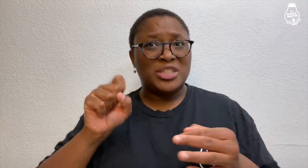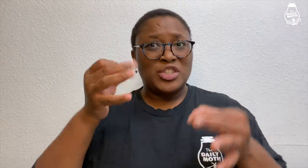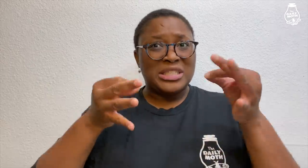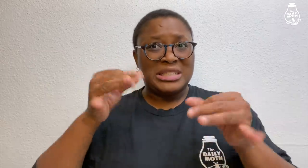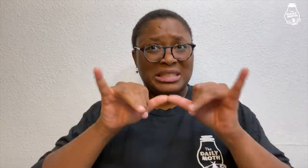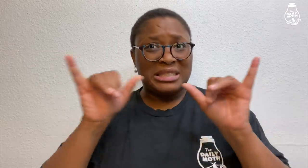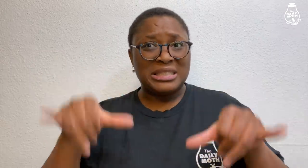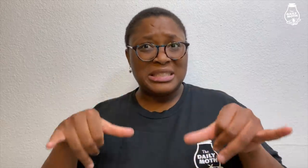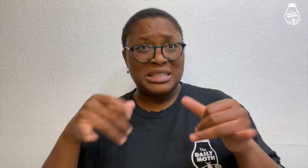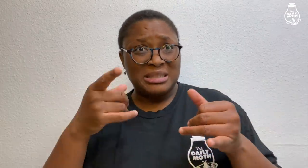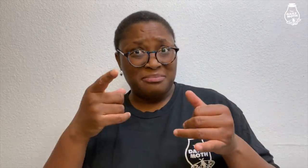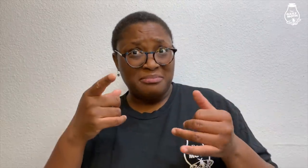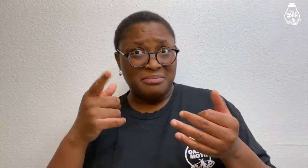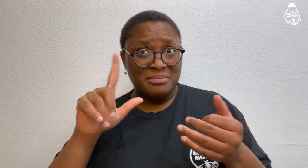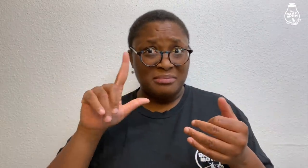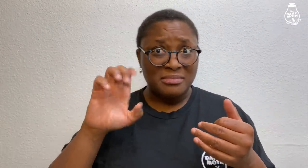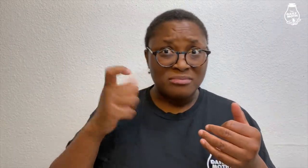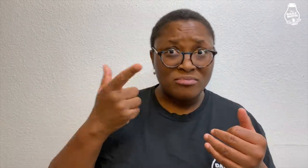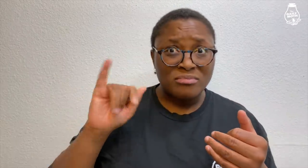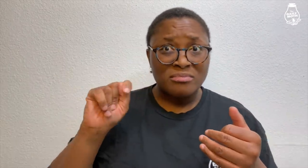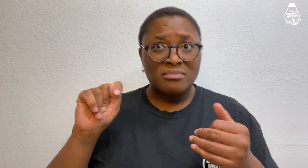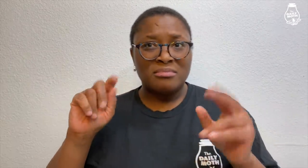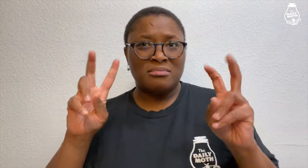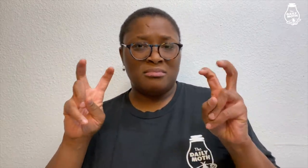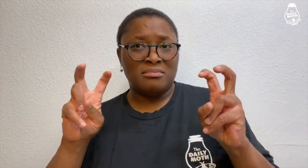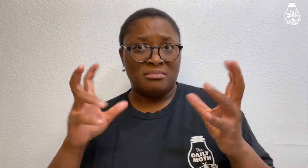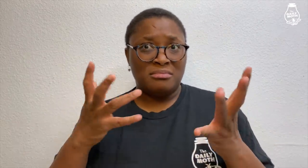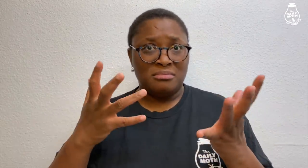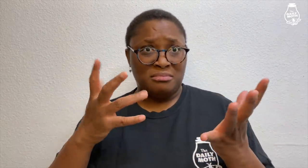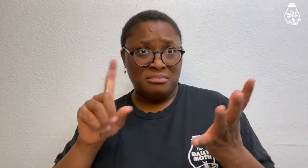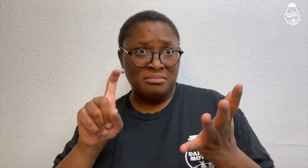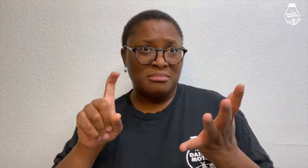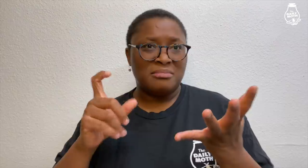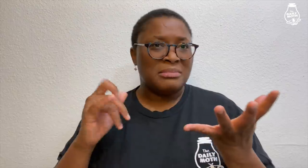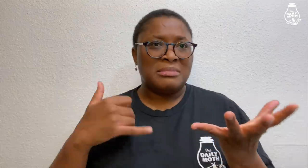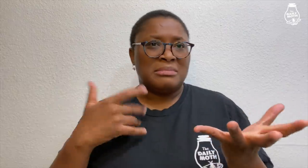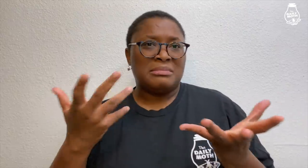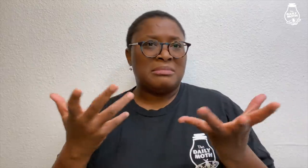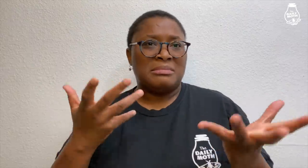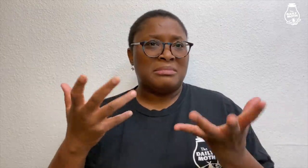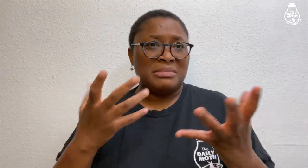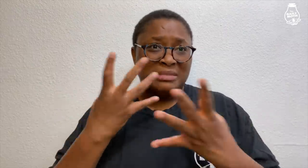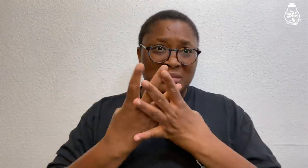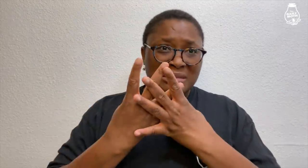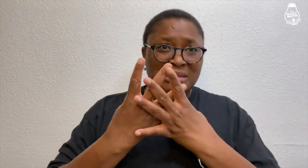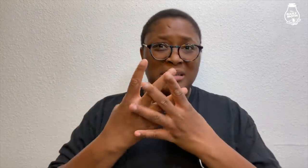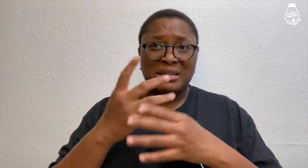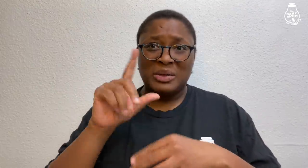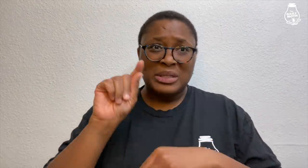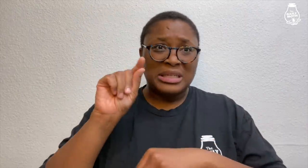Is the U.S. judicial system legit? I'm not sure.